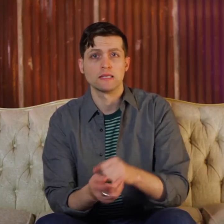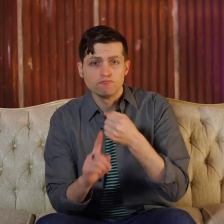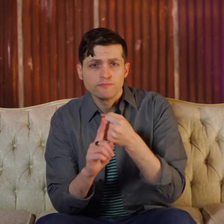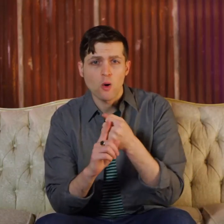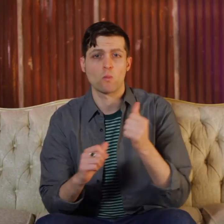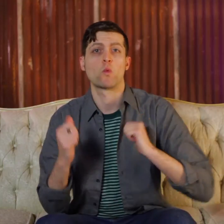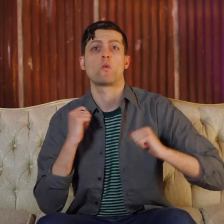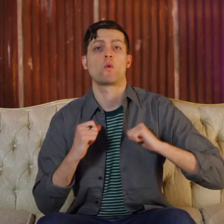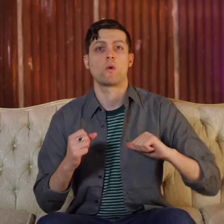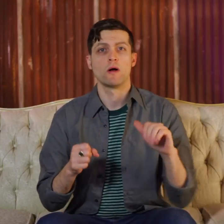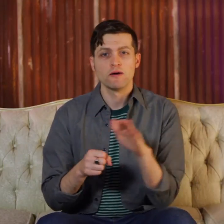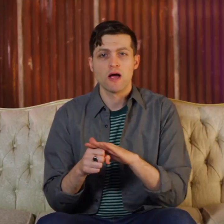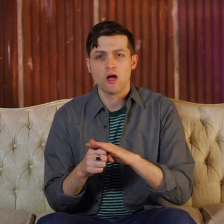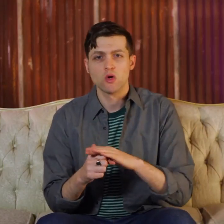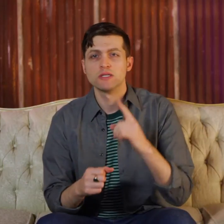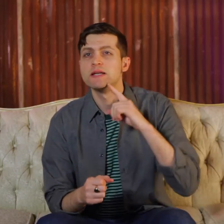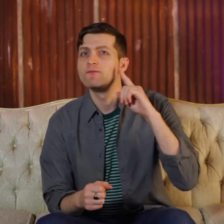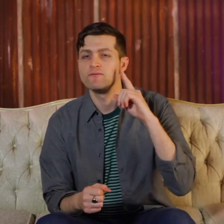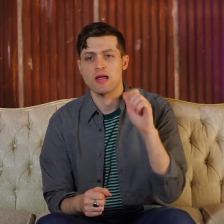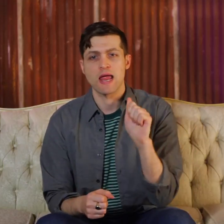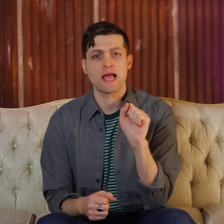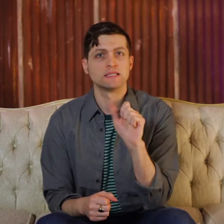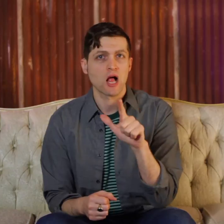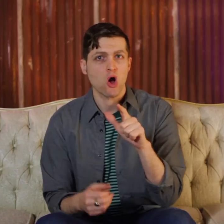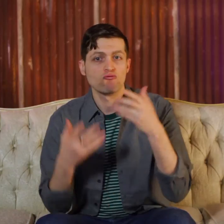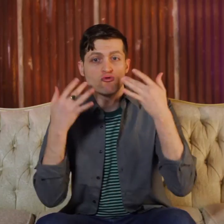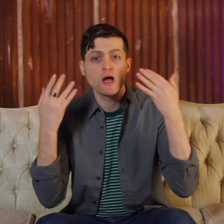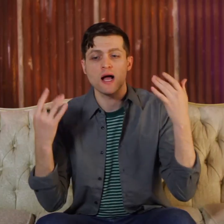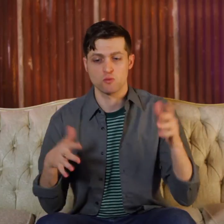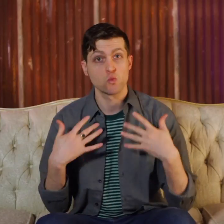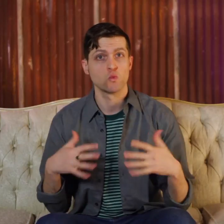CymaSpace is a performing arts venue that is very Deaf and ASL (American Sign Language) friendly.